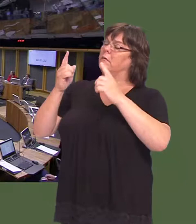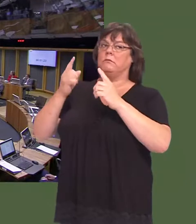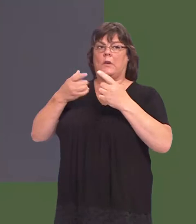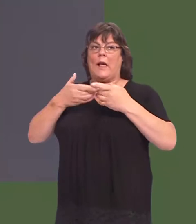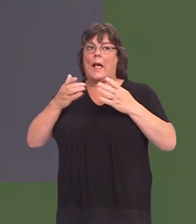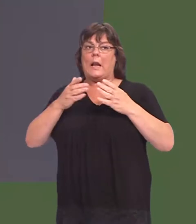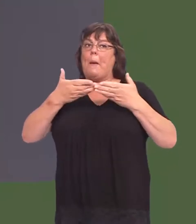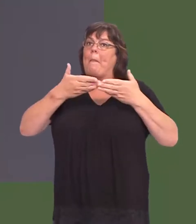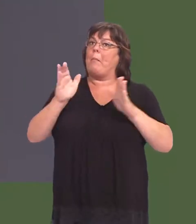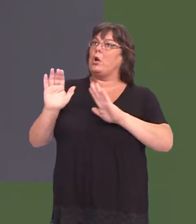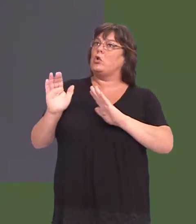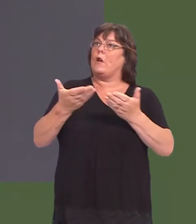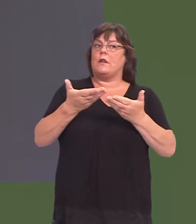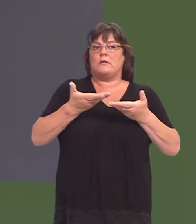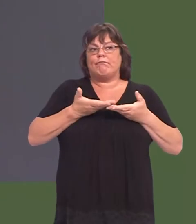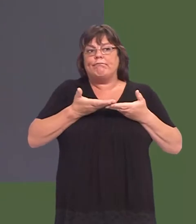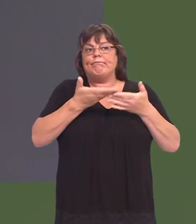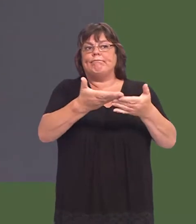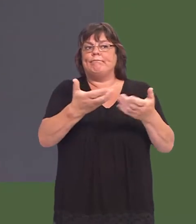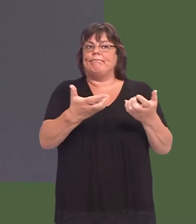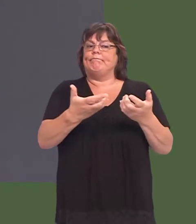public service is through the staff.